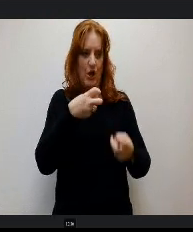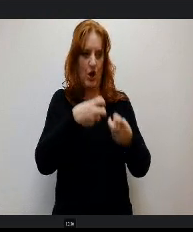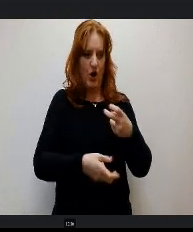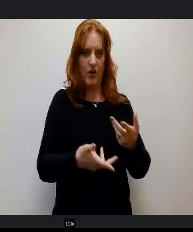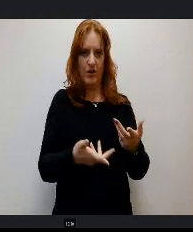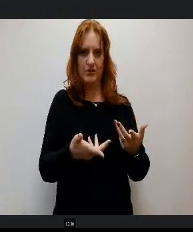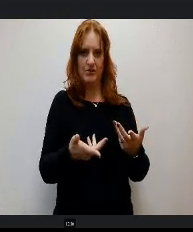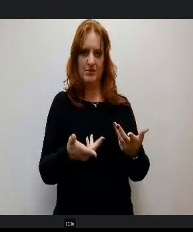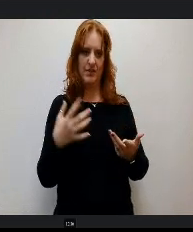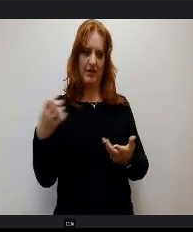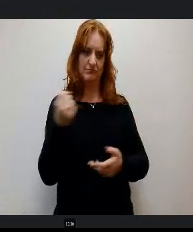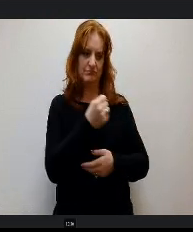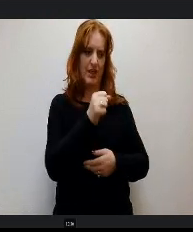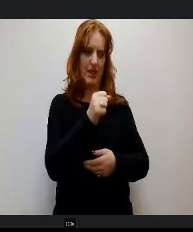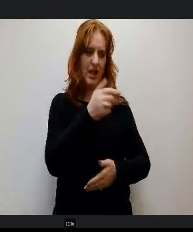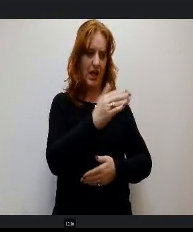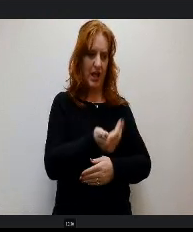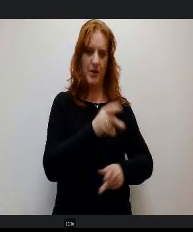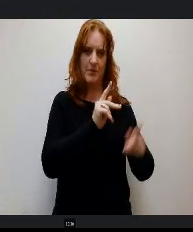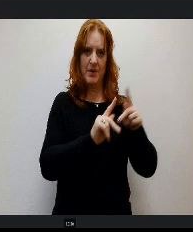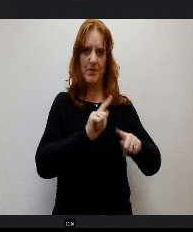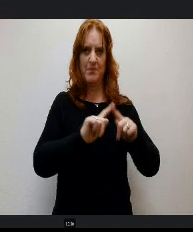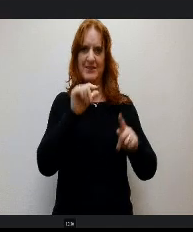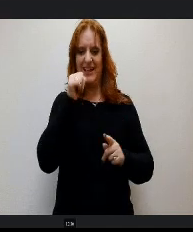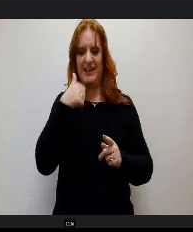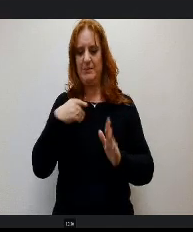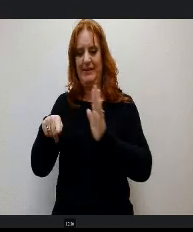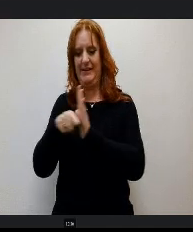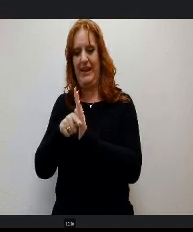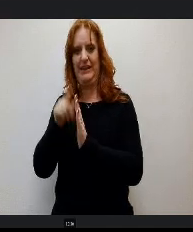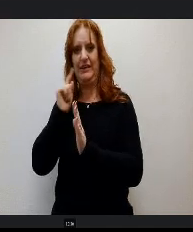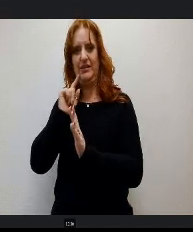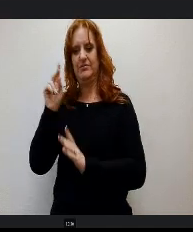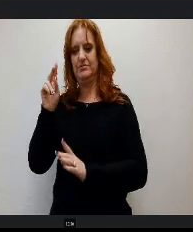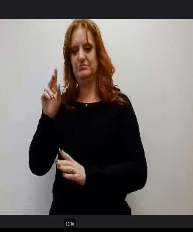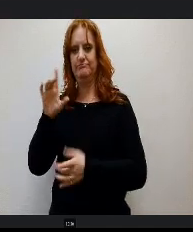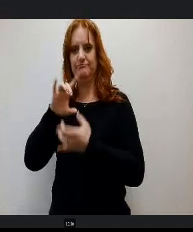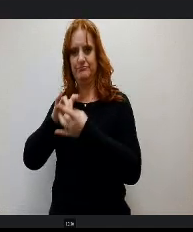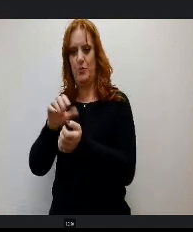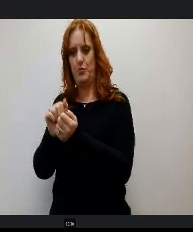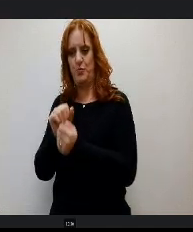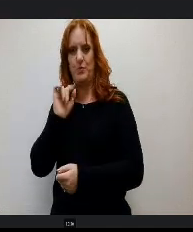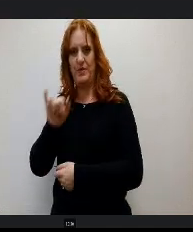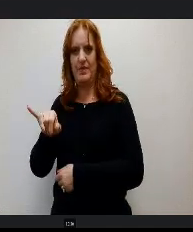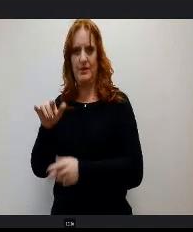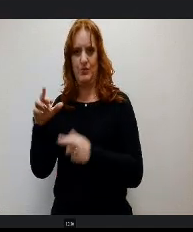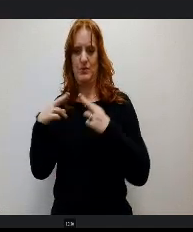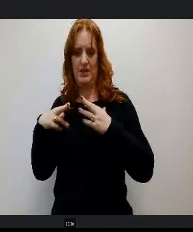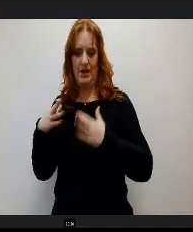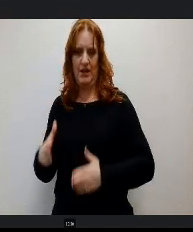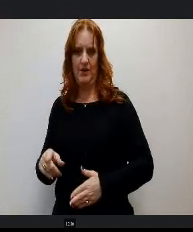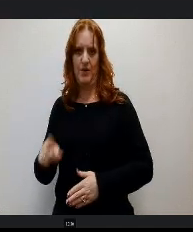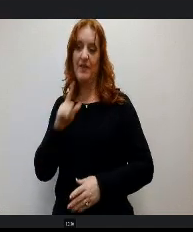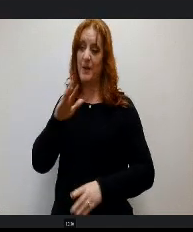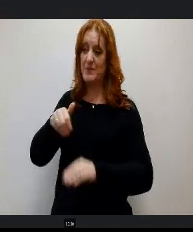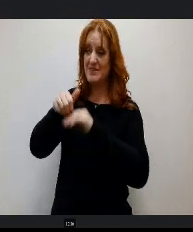to the retiree that was actually sent to the Governor on April 10th. So that is progressing that's